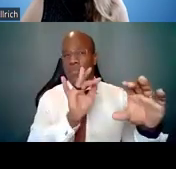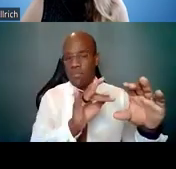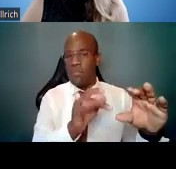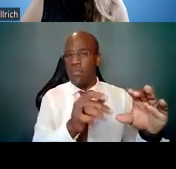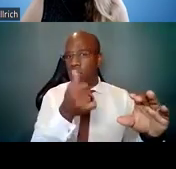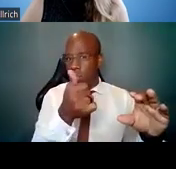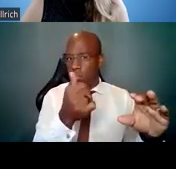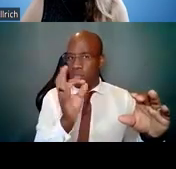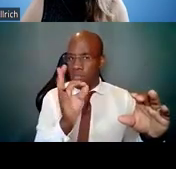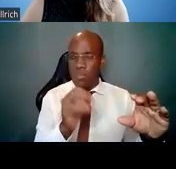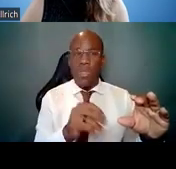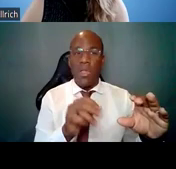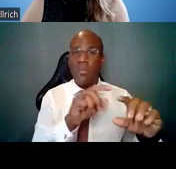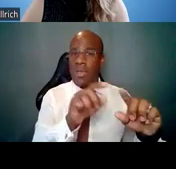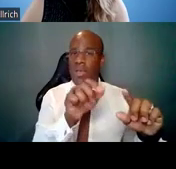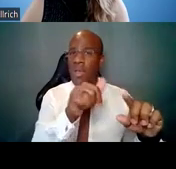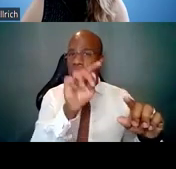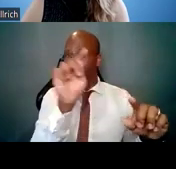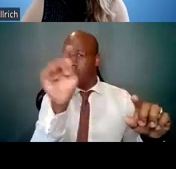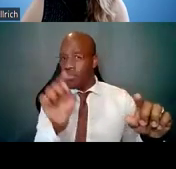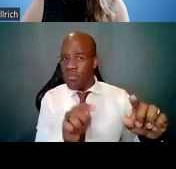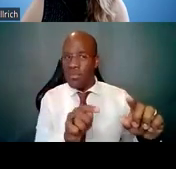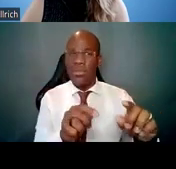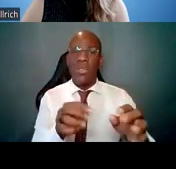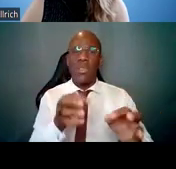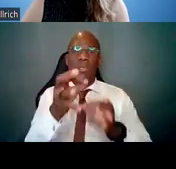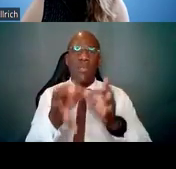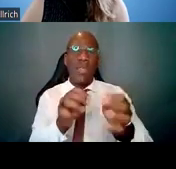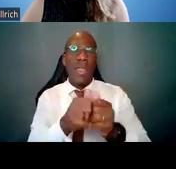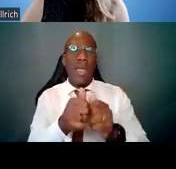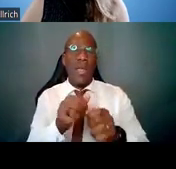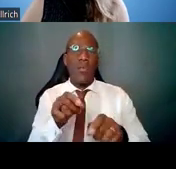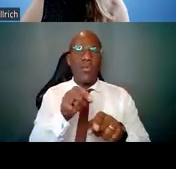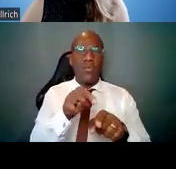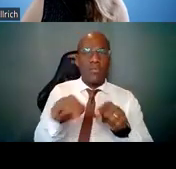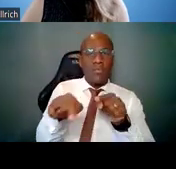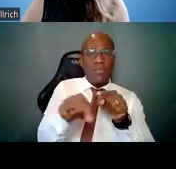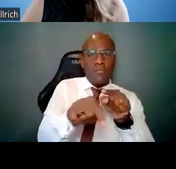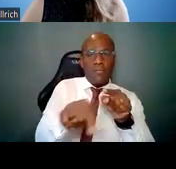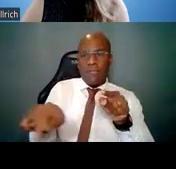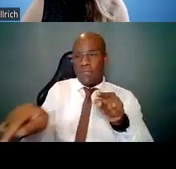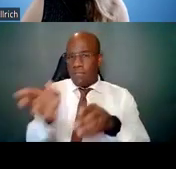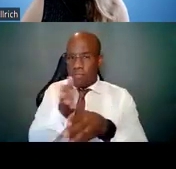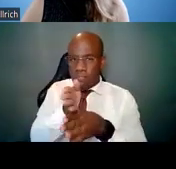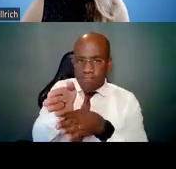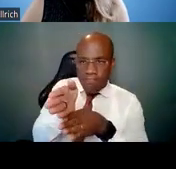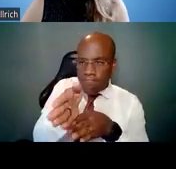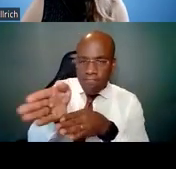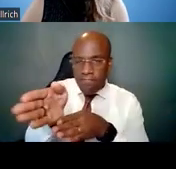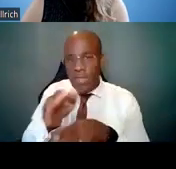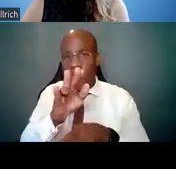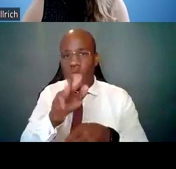about how to navigate your career pathway. It also, in the blue tile,